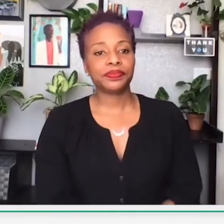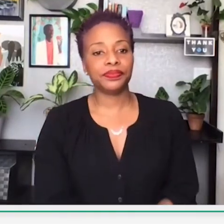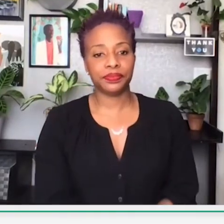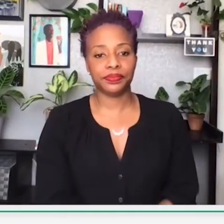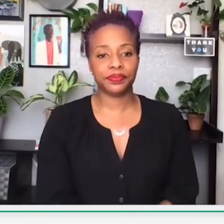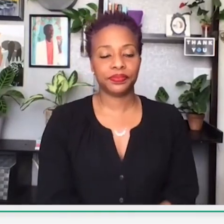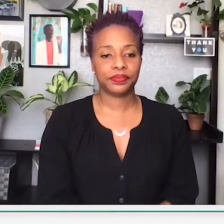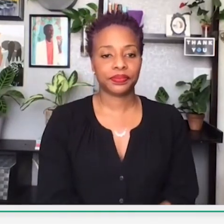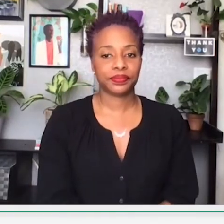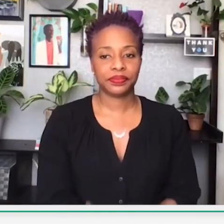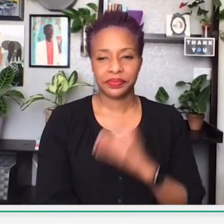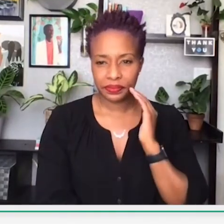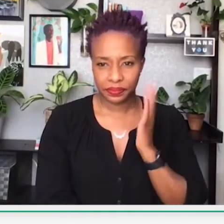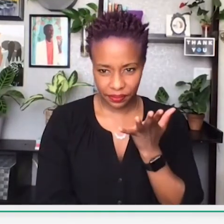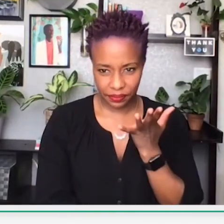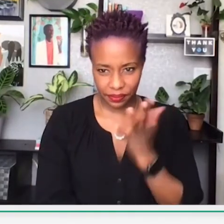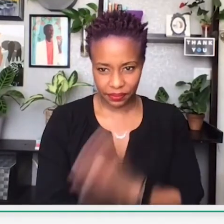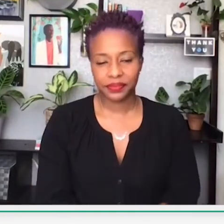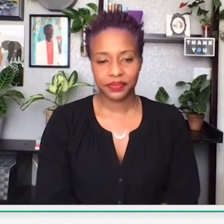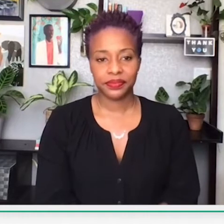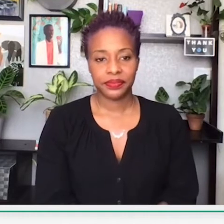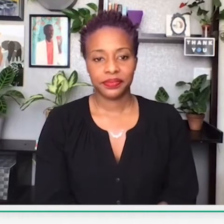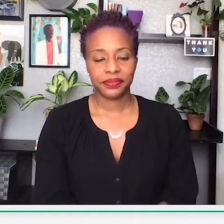All right, moving on.